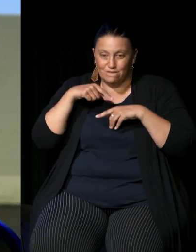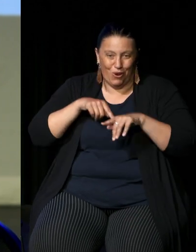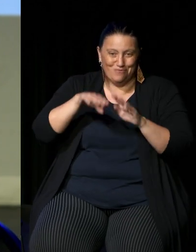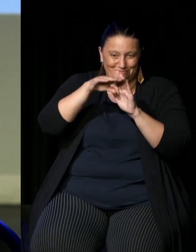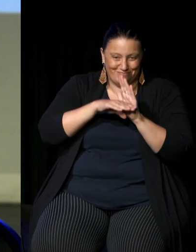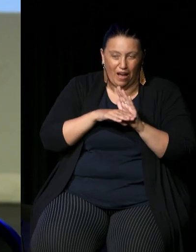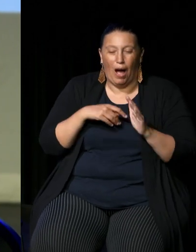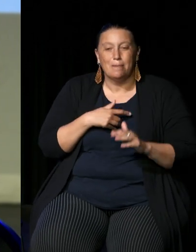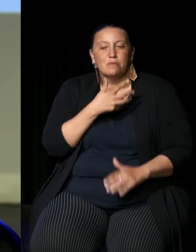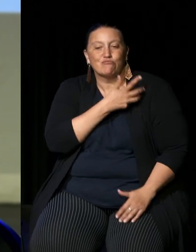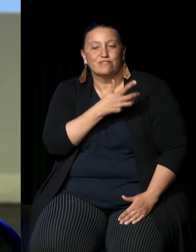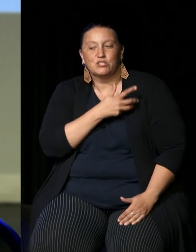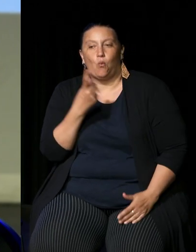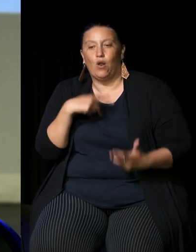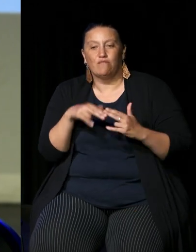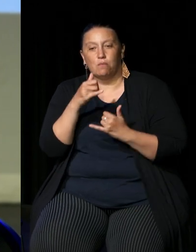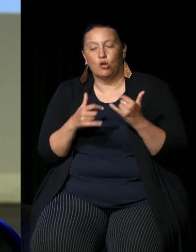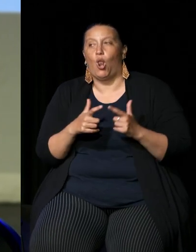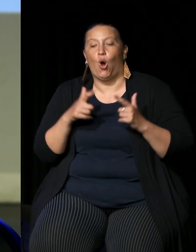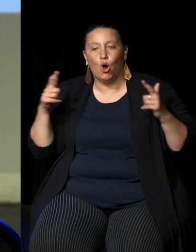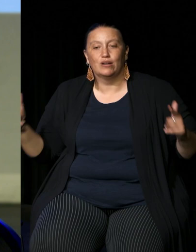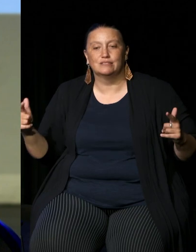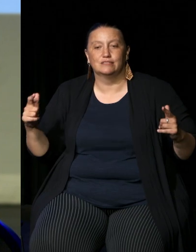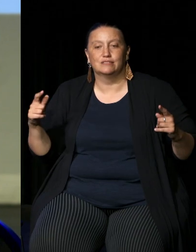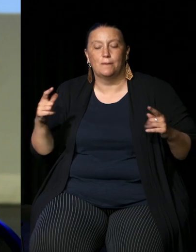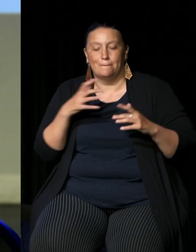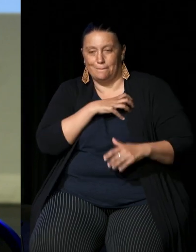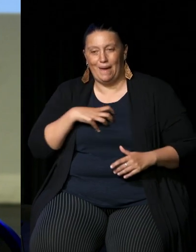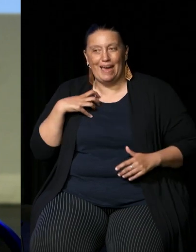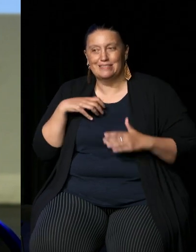currently serving Mayors in New South Wales and I'm sure my colleagues would agree with